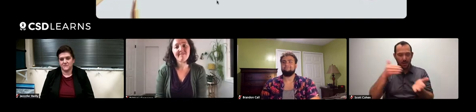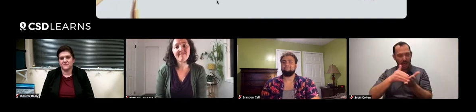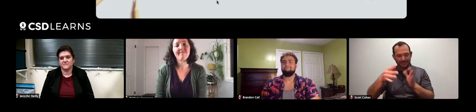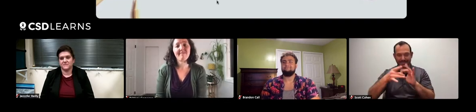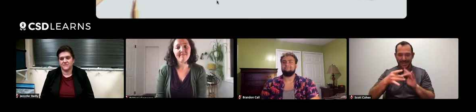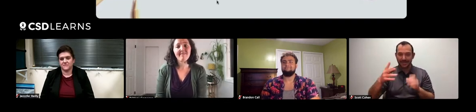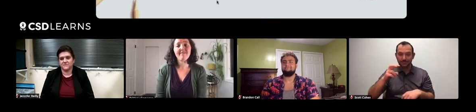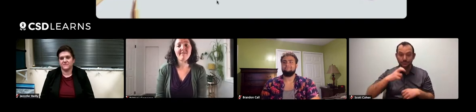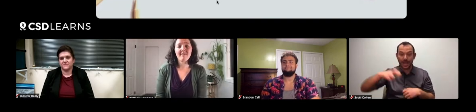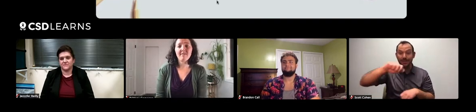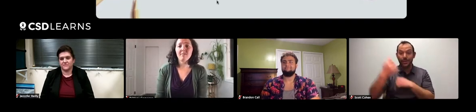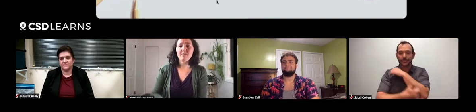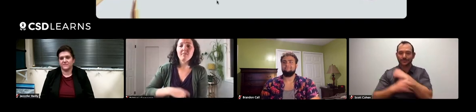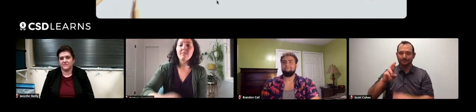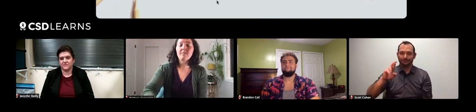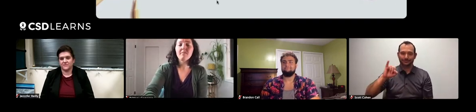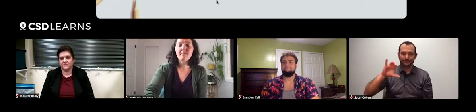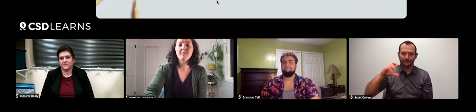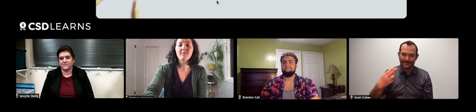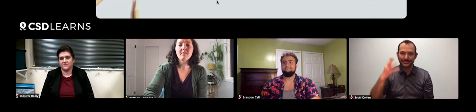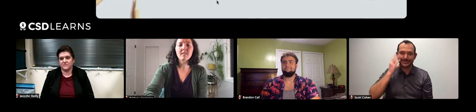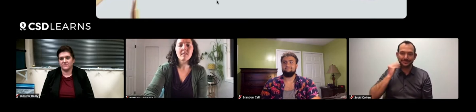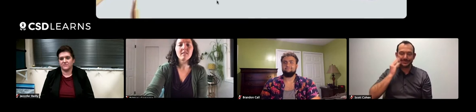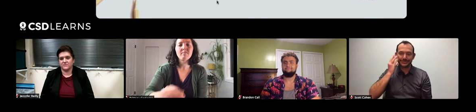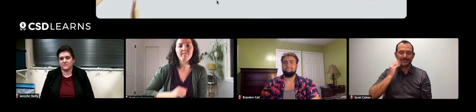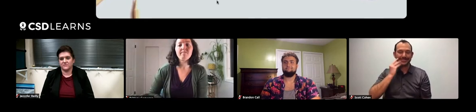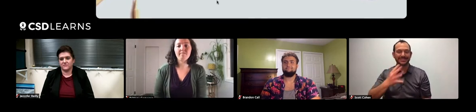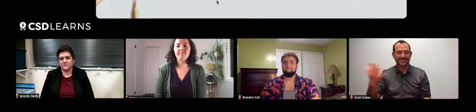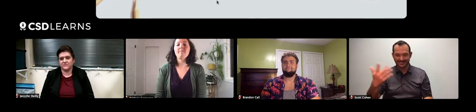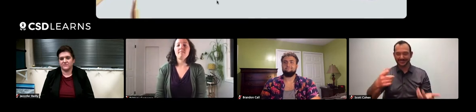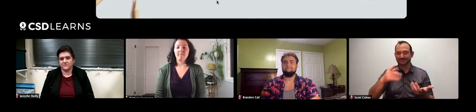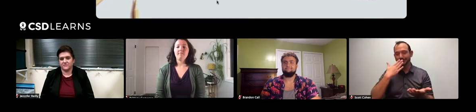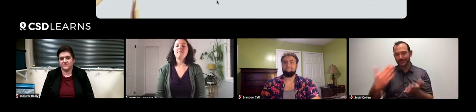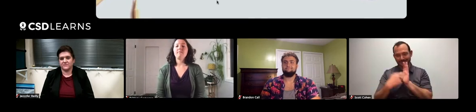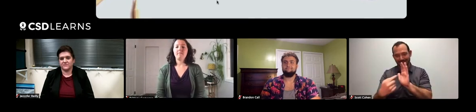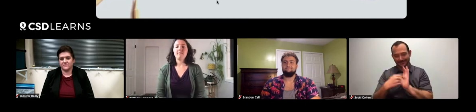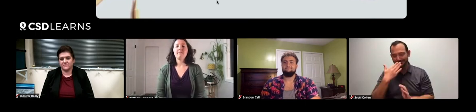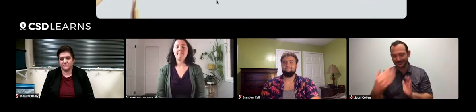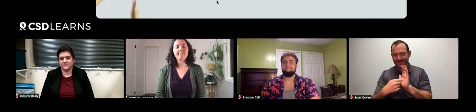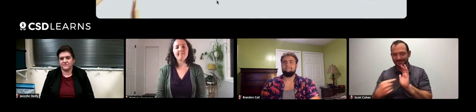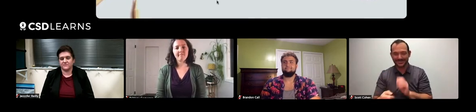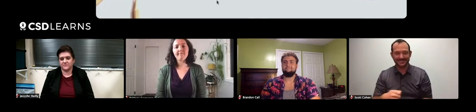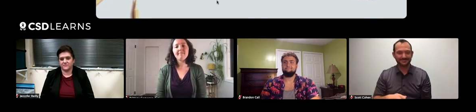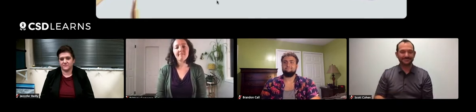Any travel to a foreign country is a rich, rich experience. Thank you for that example.